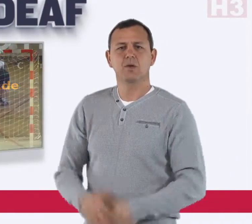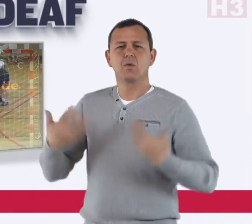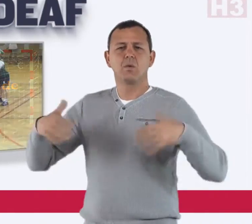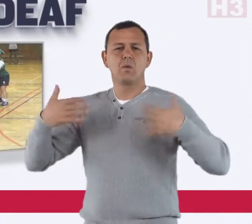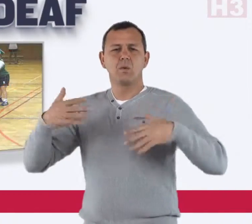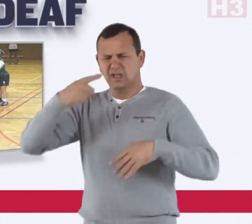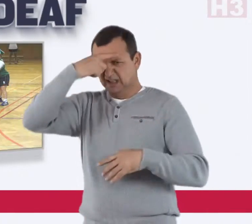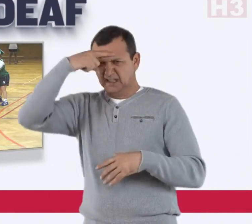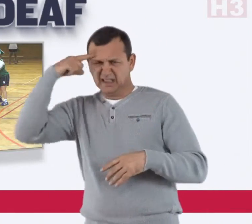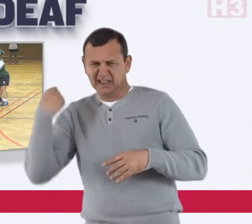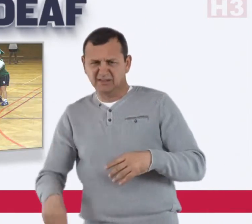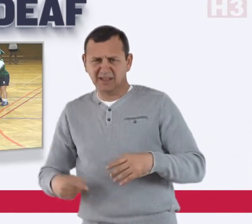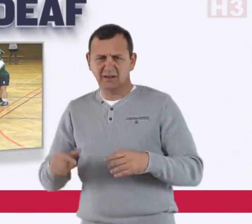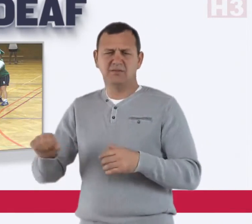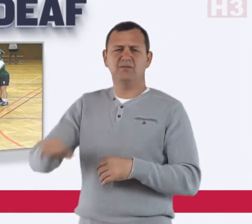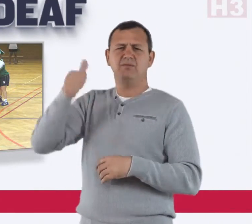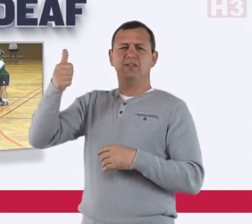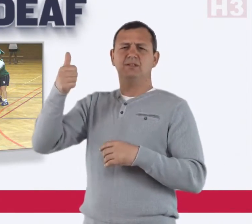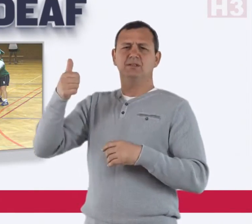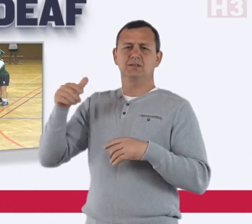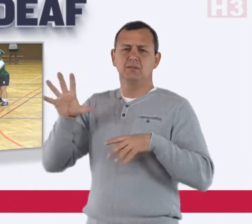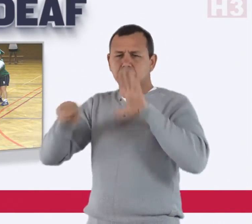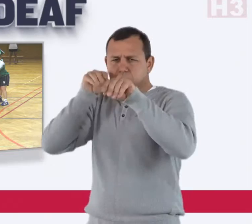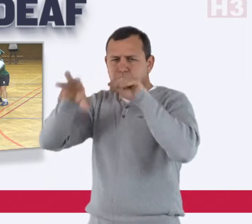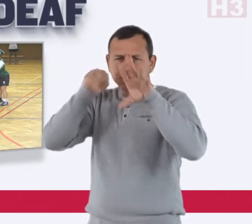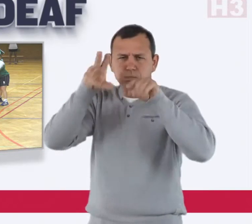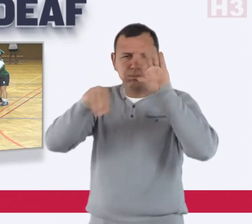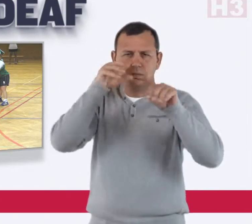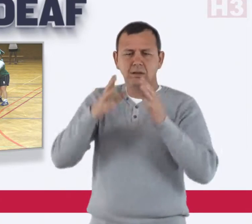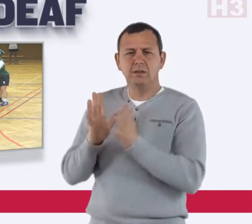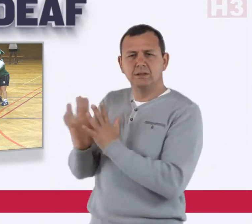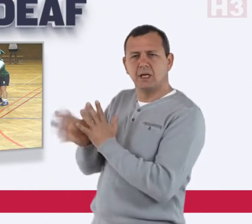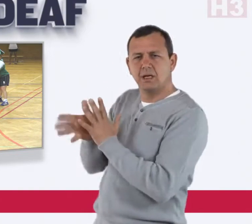It was hard at first to learn sign